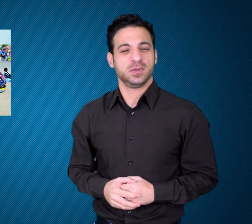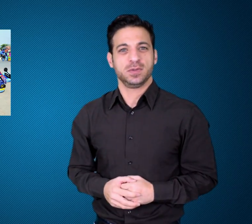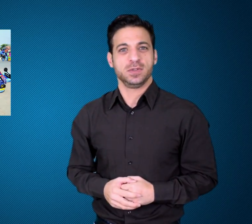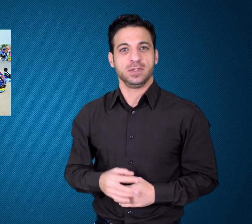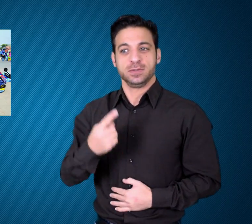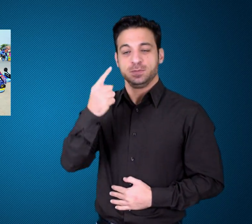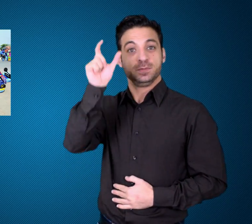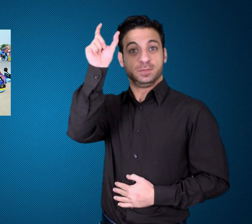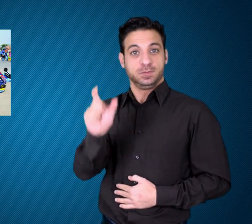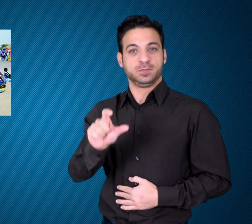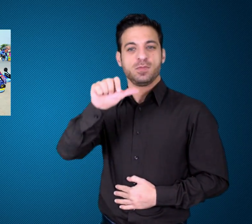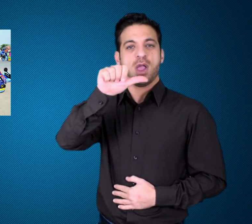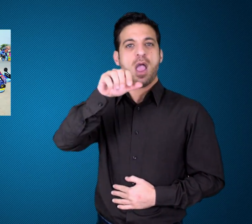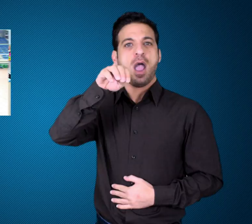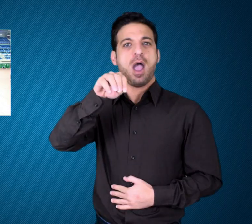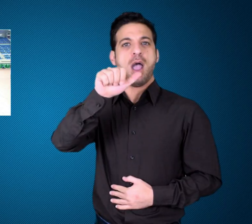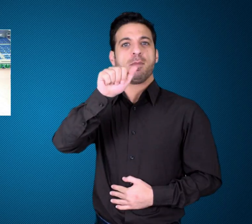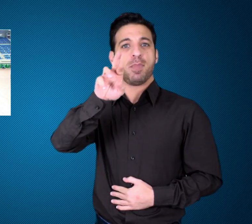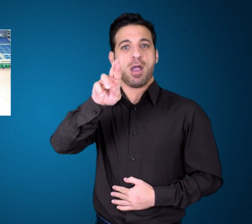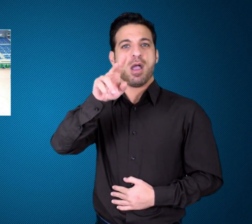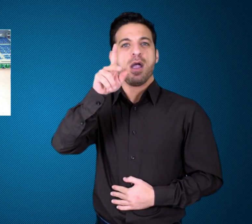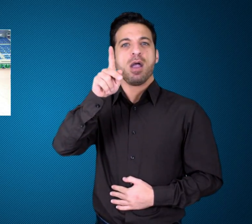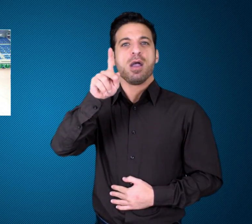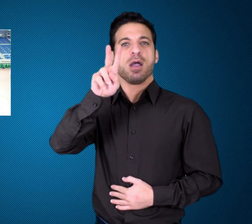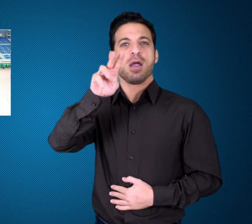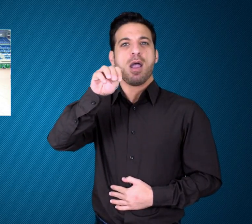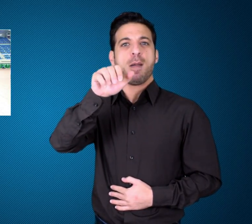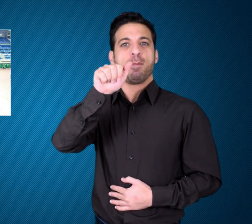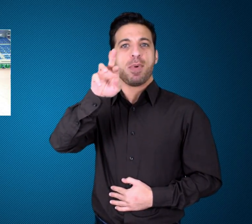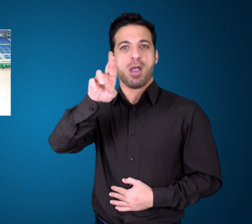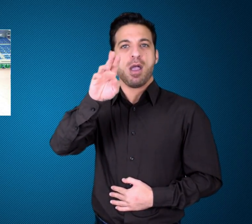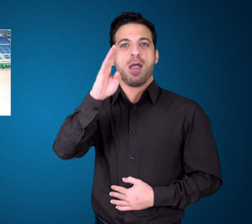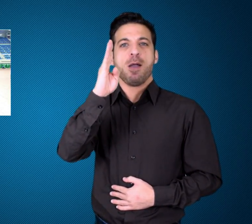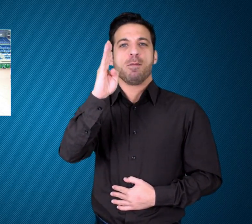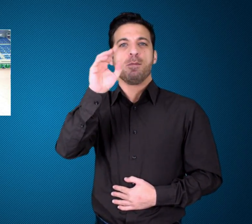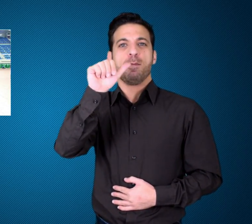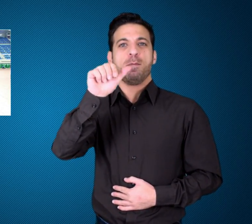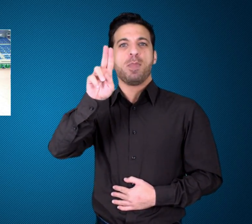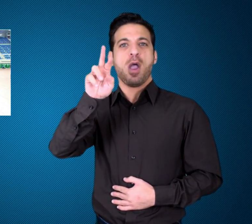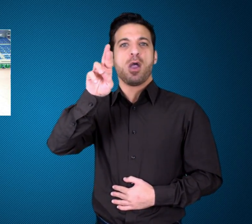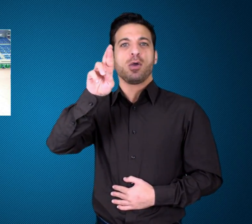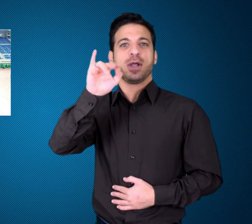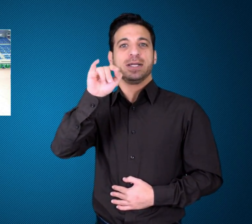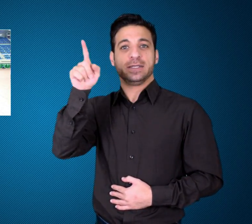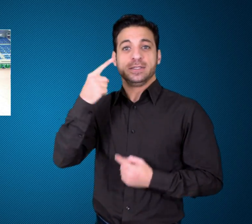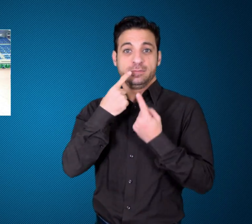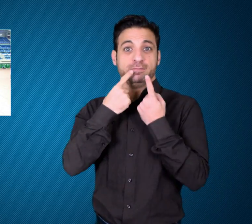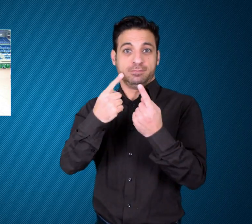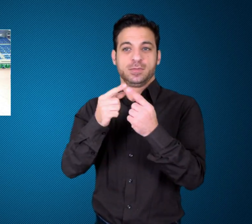Amar Kumar Bauri, state sports minister